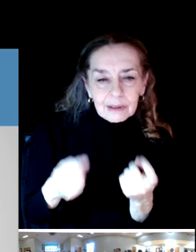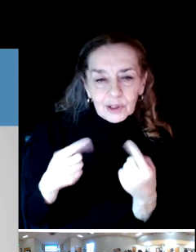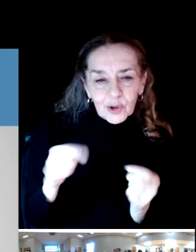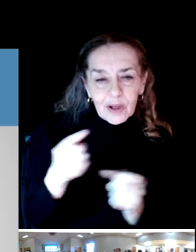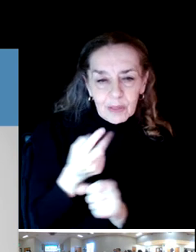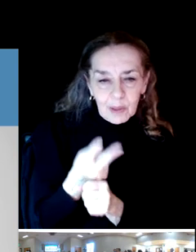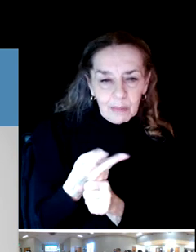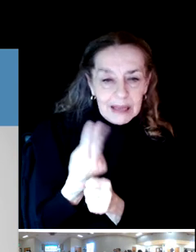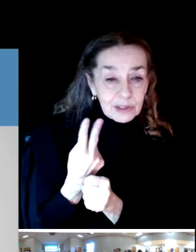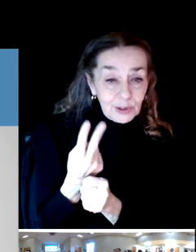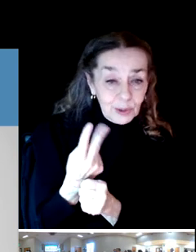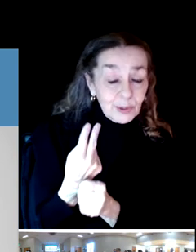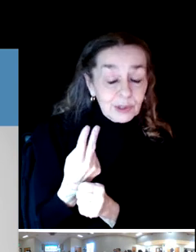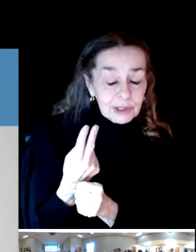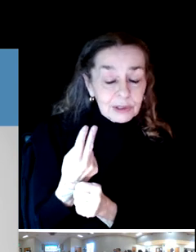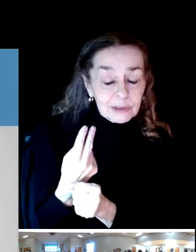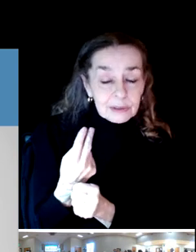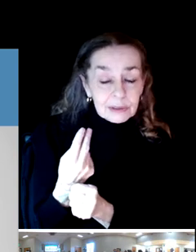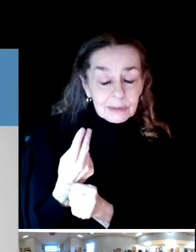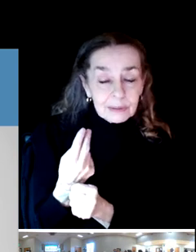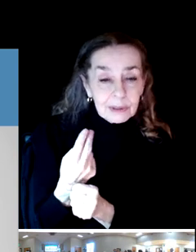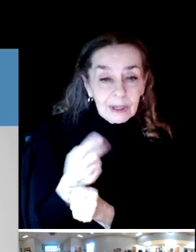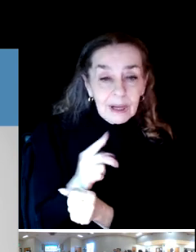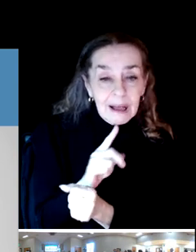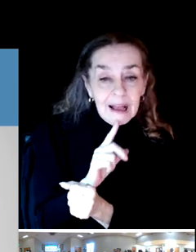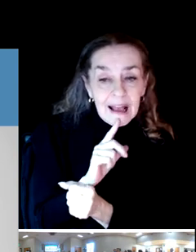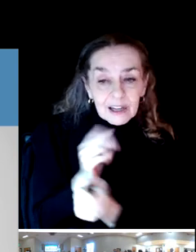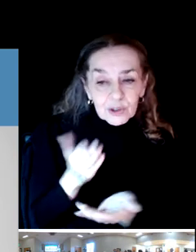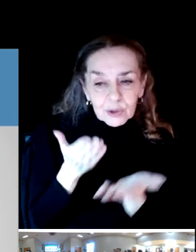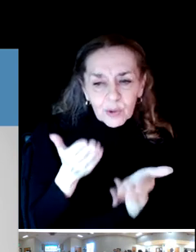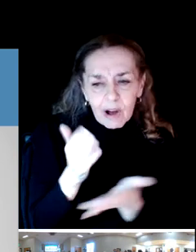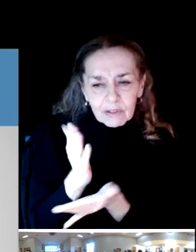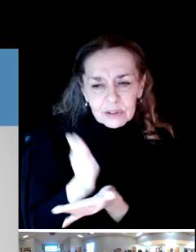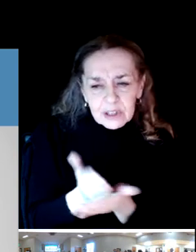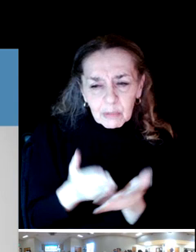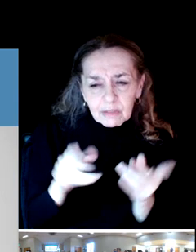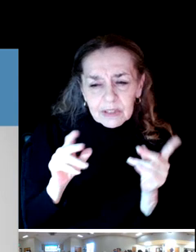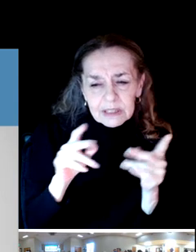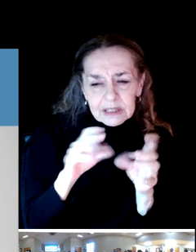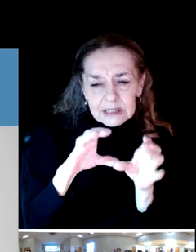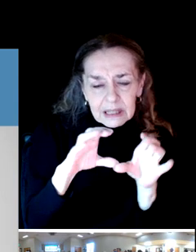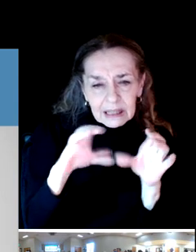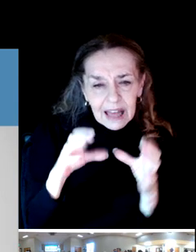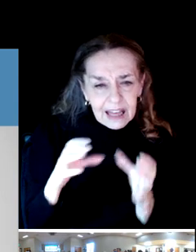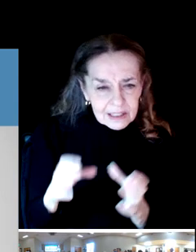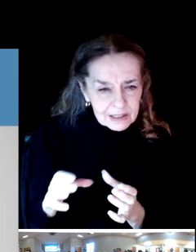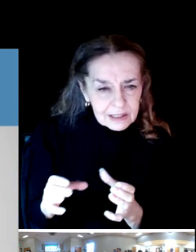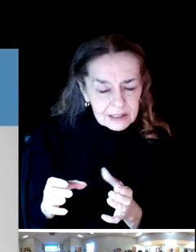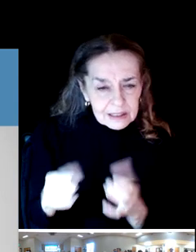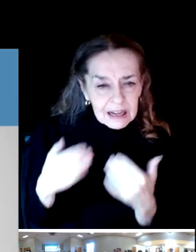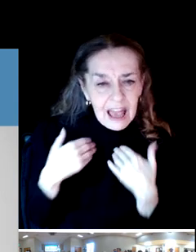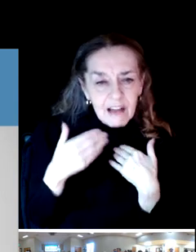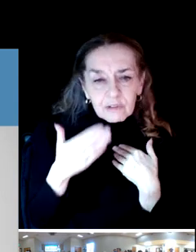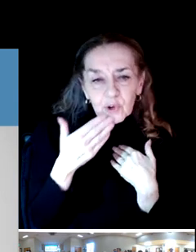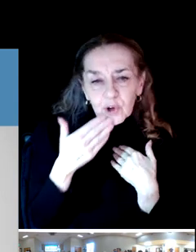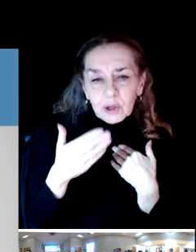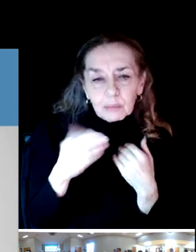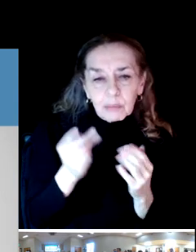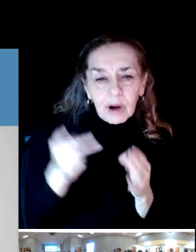difficult the last two years, to actually offer some of the classes and have good participation. Same thing with the events.